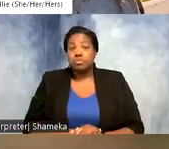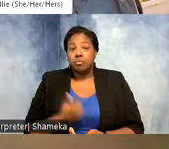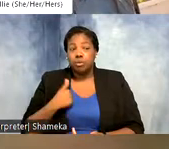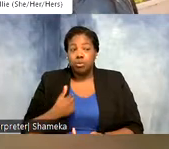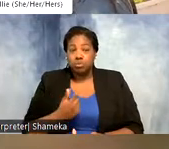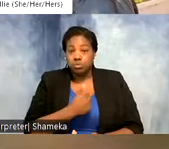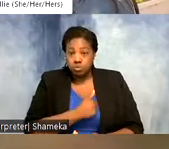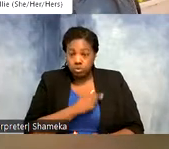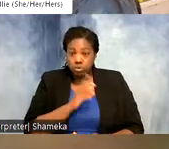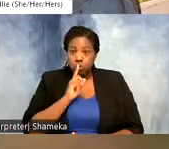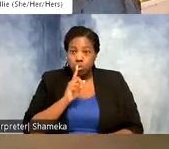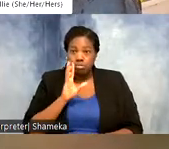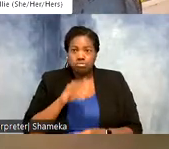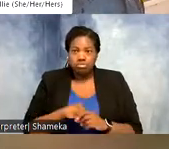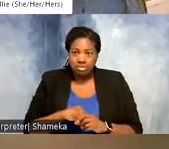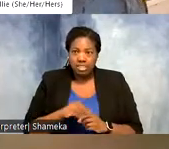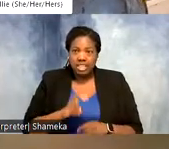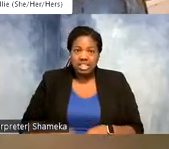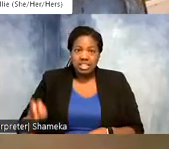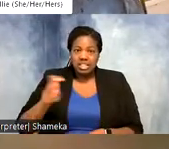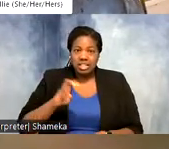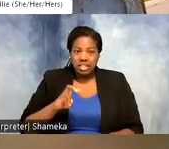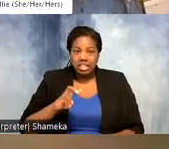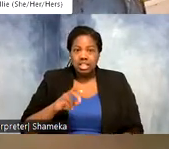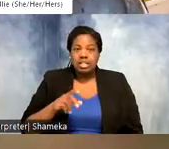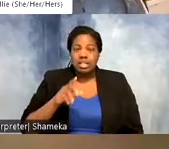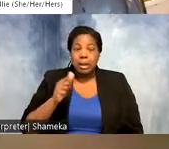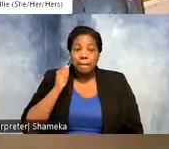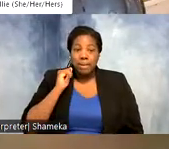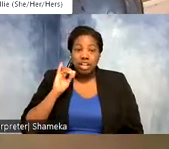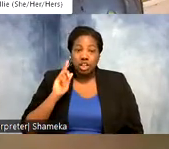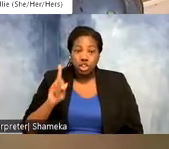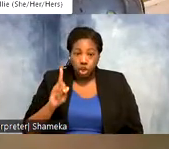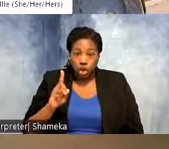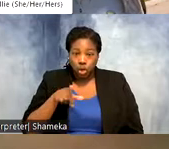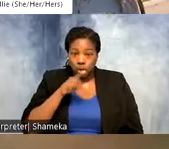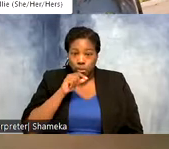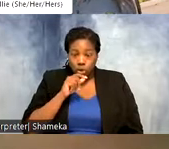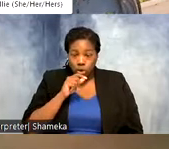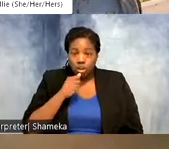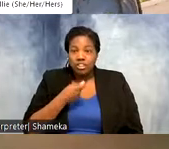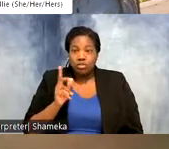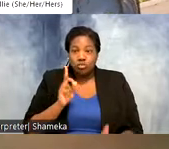be joining Exploring Backyard Birds where we will meet with some researchers and scientists